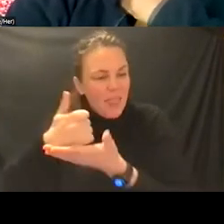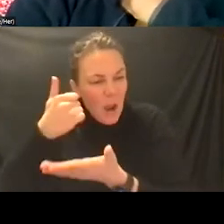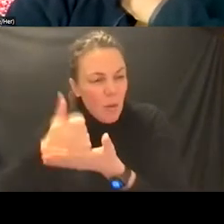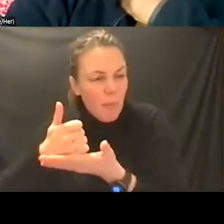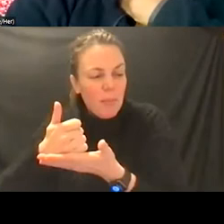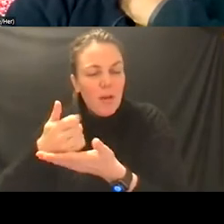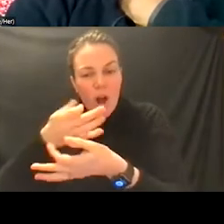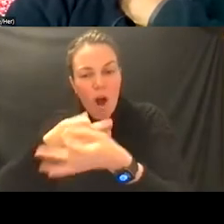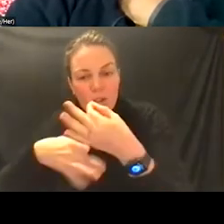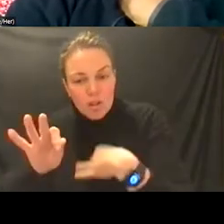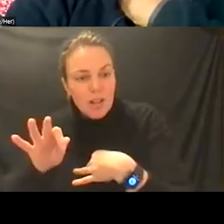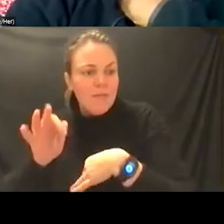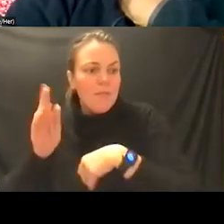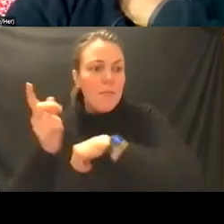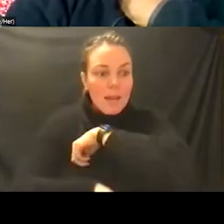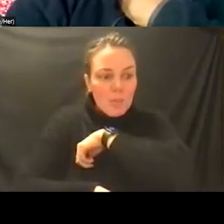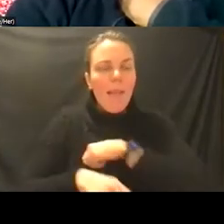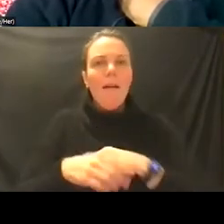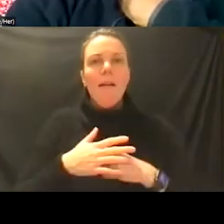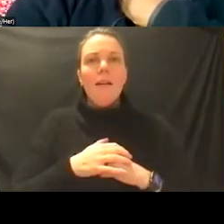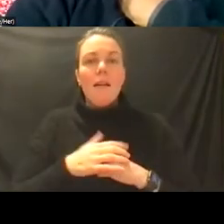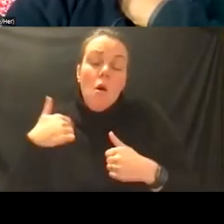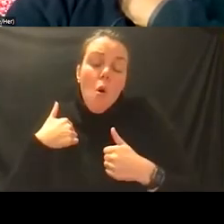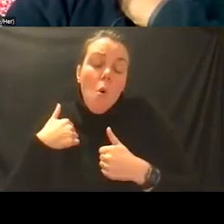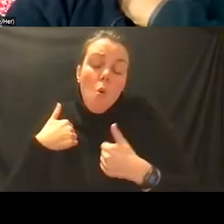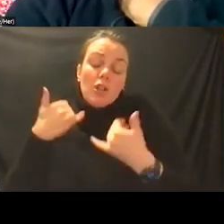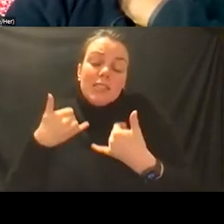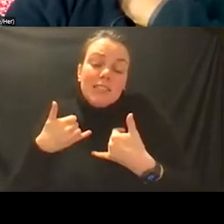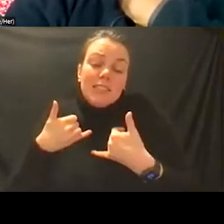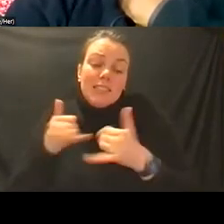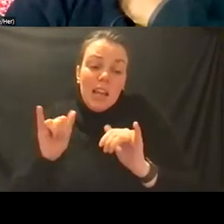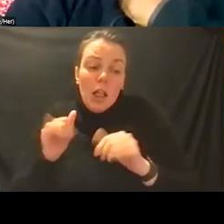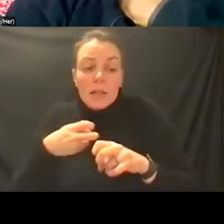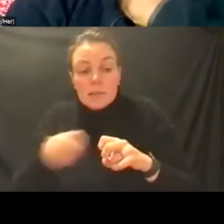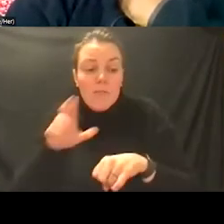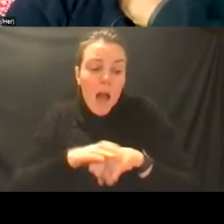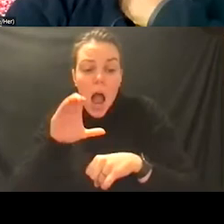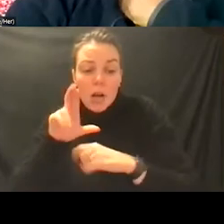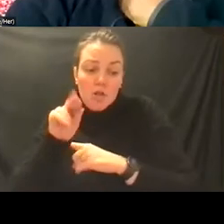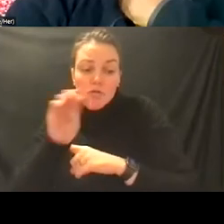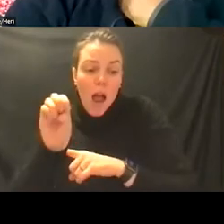um you know we're kind of still in the get tough on crime era and we still incarcerate